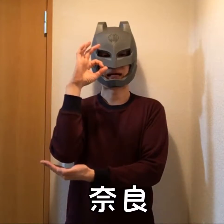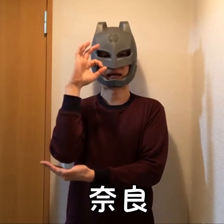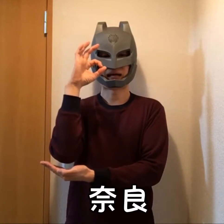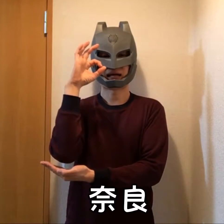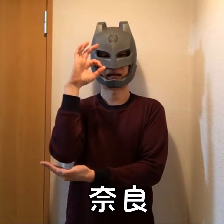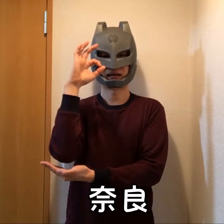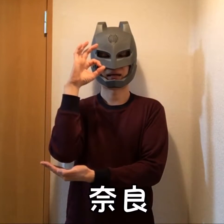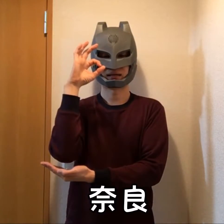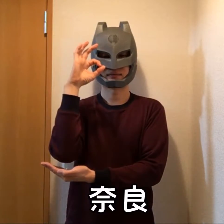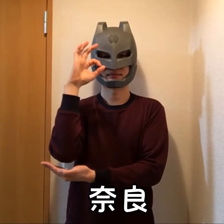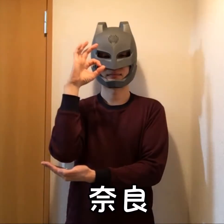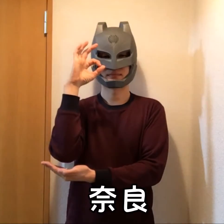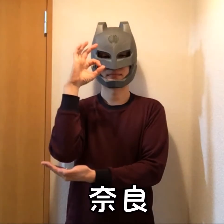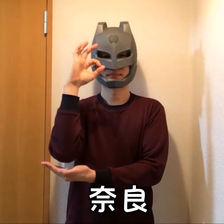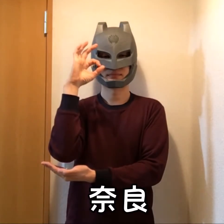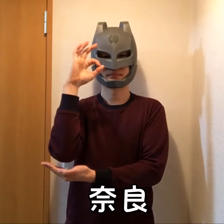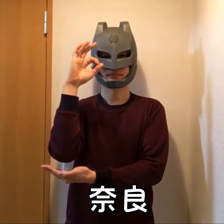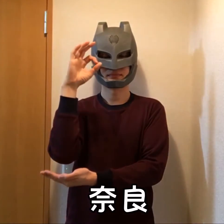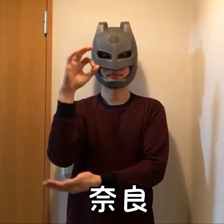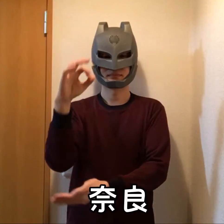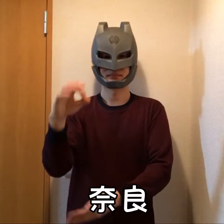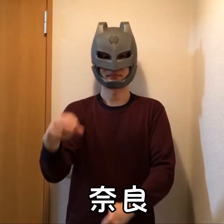Nara